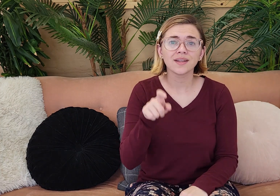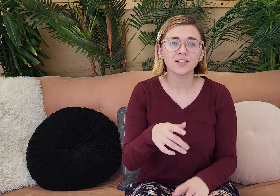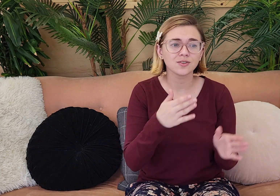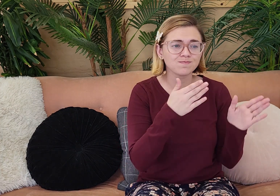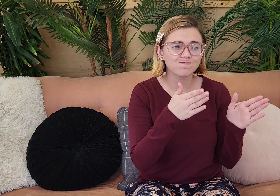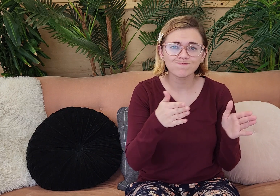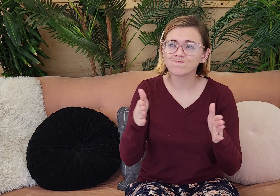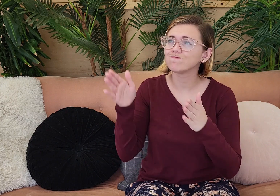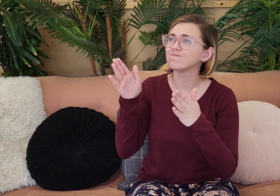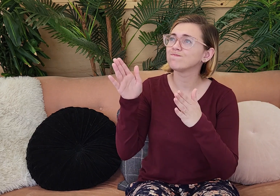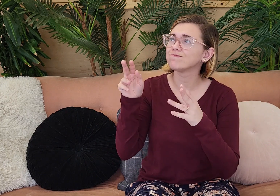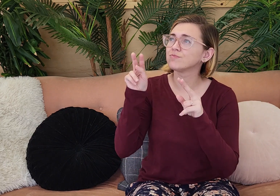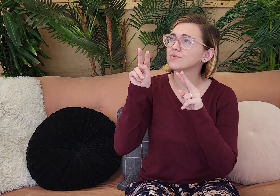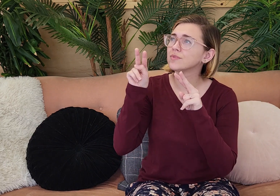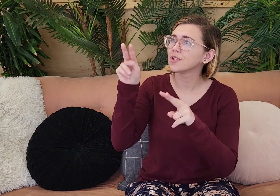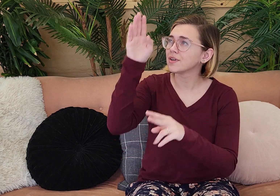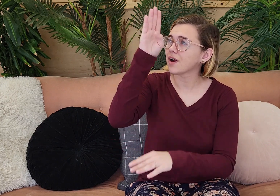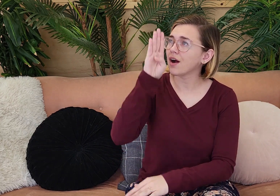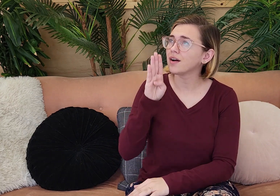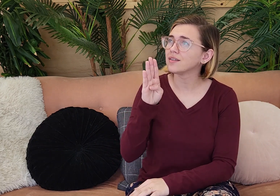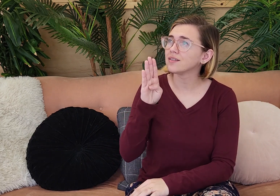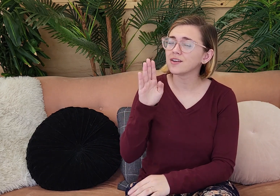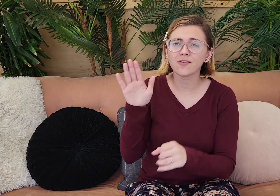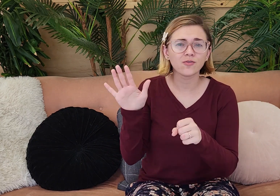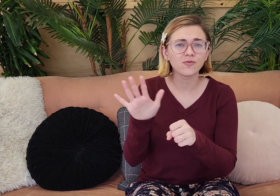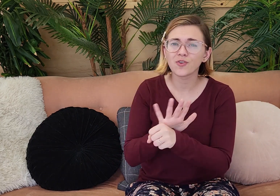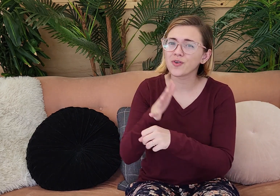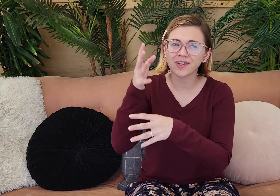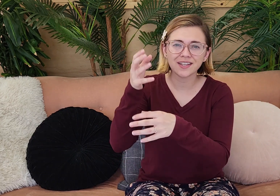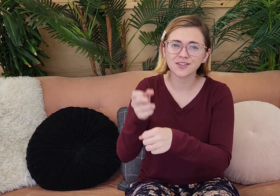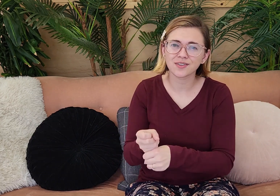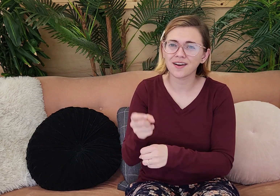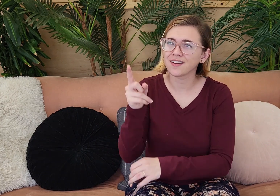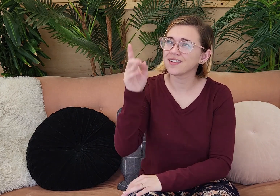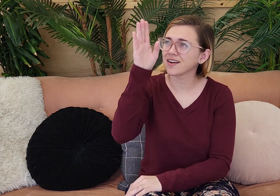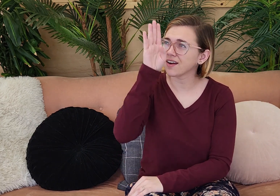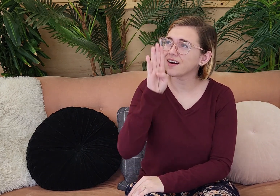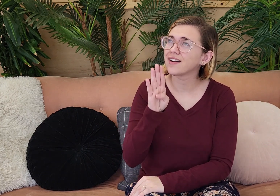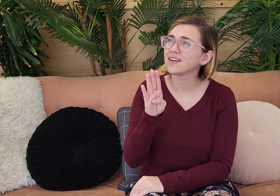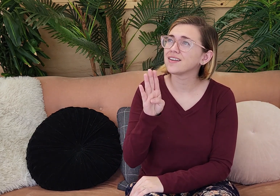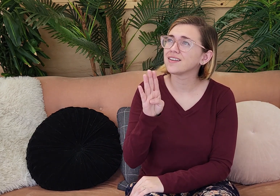So we just need to repent and turn to God and fully trust in